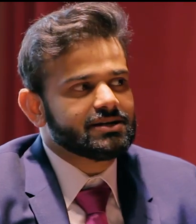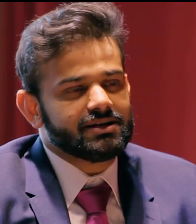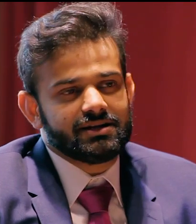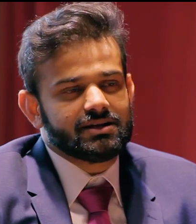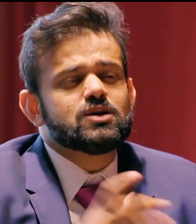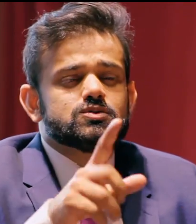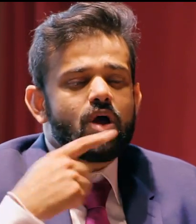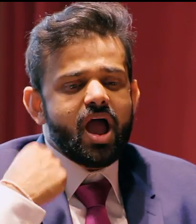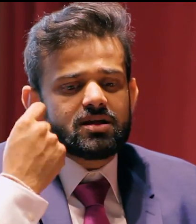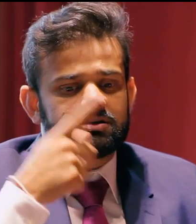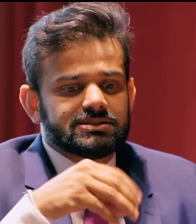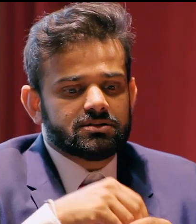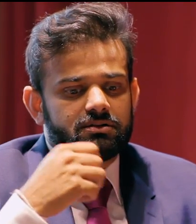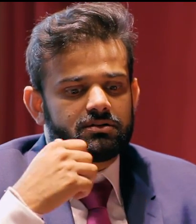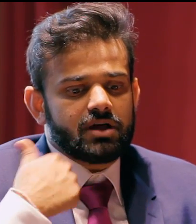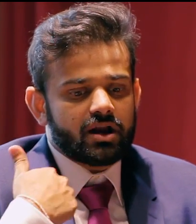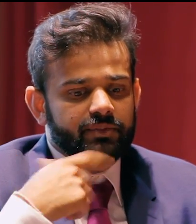That's a really interesting story.